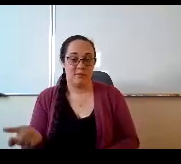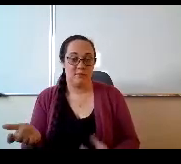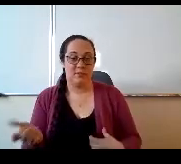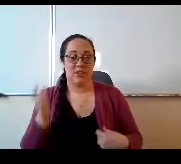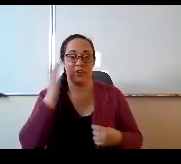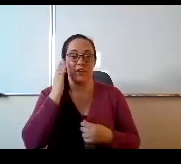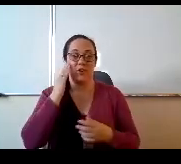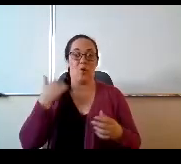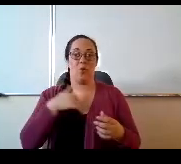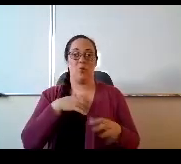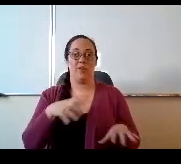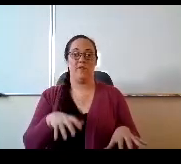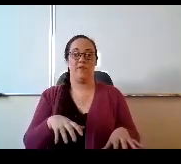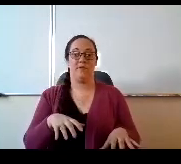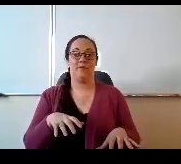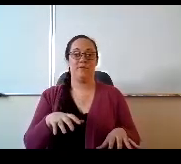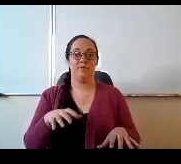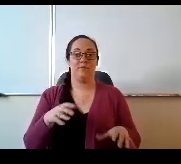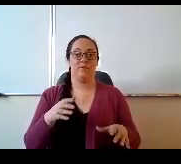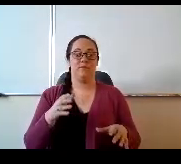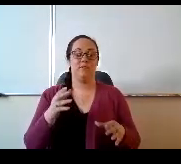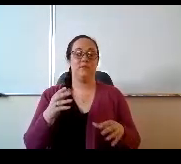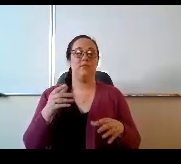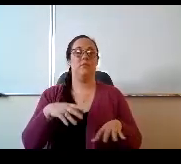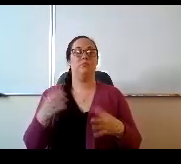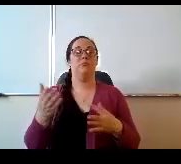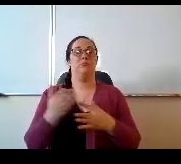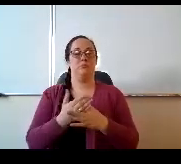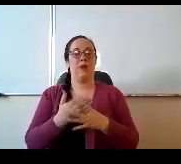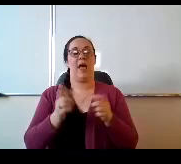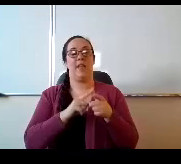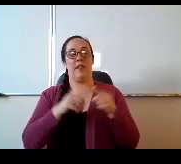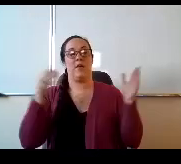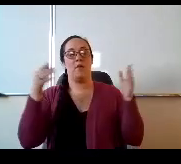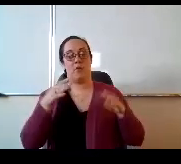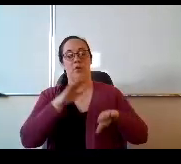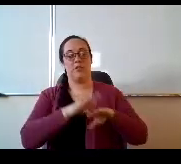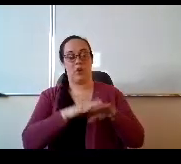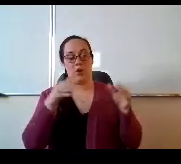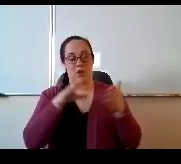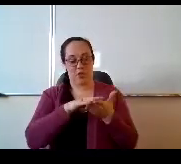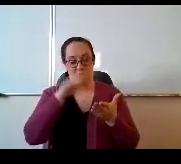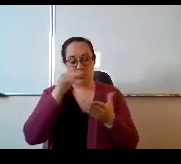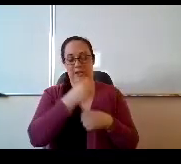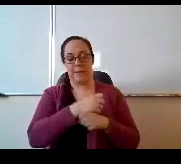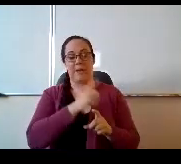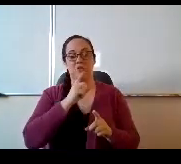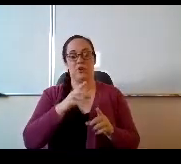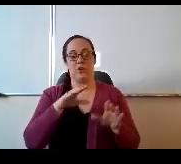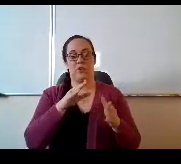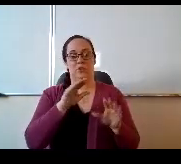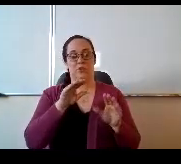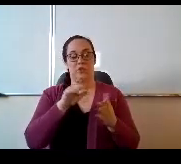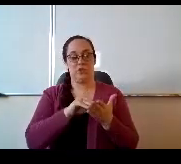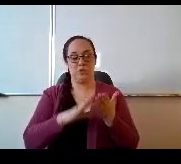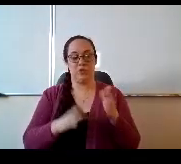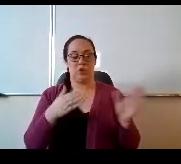You know, we've taken that time out and we're going to concentrate on the learning and making sure that our students are prepared for next year.